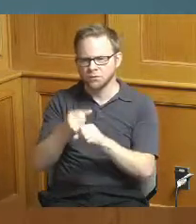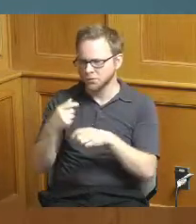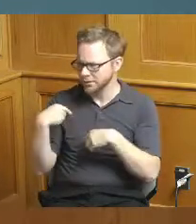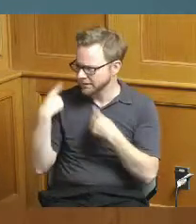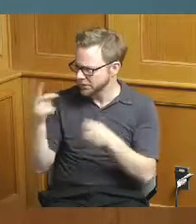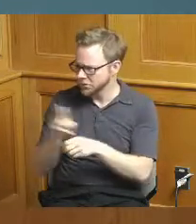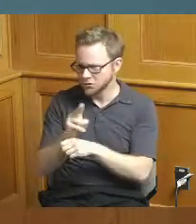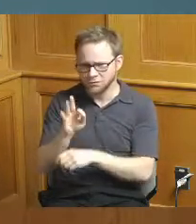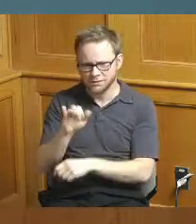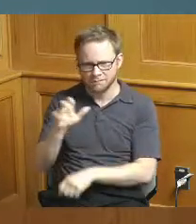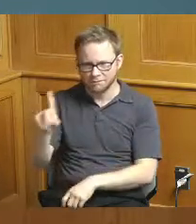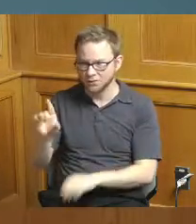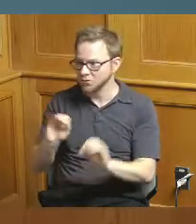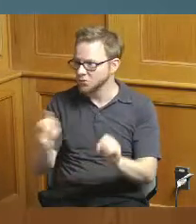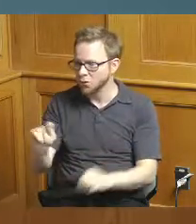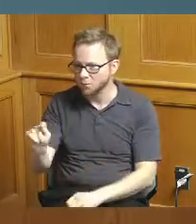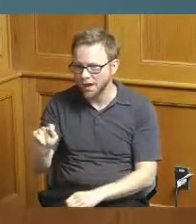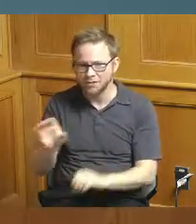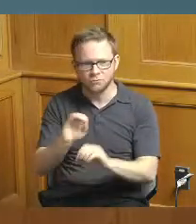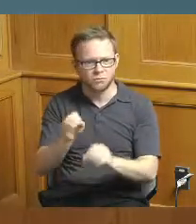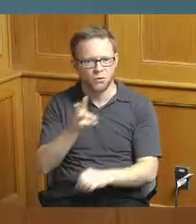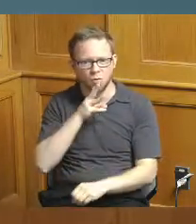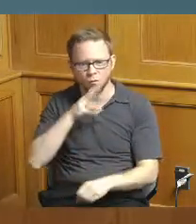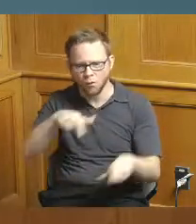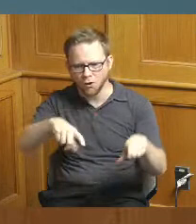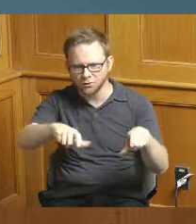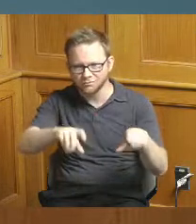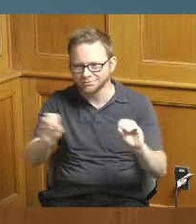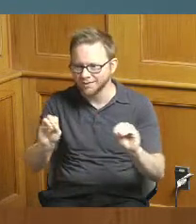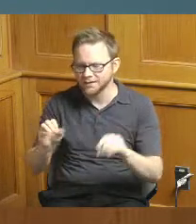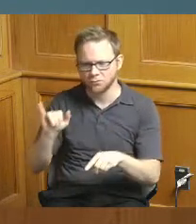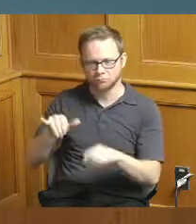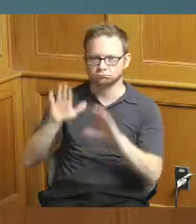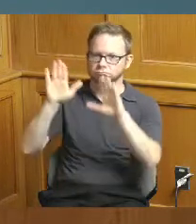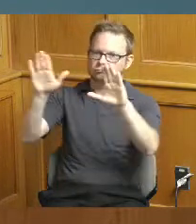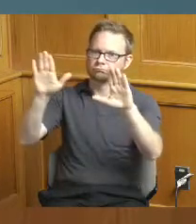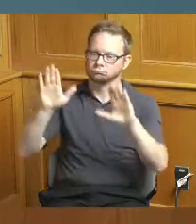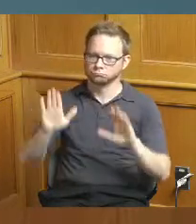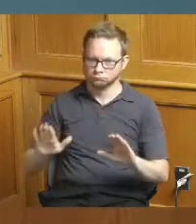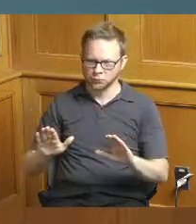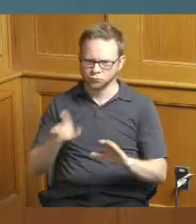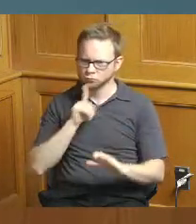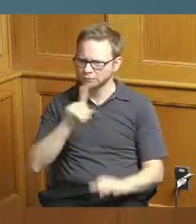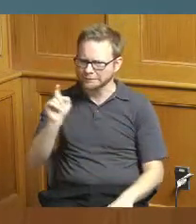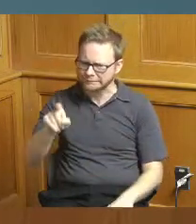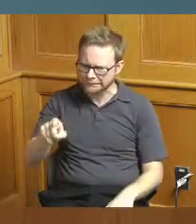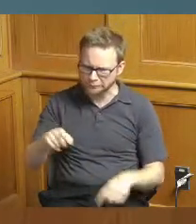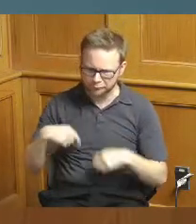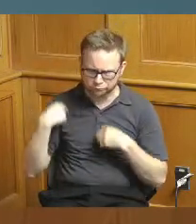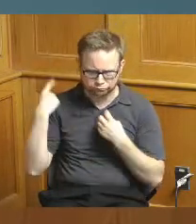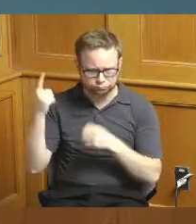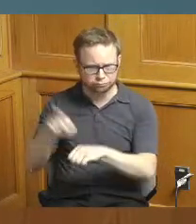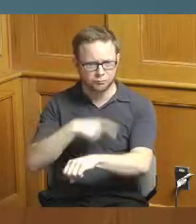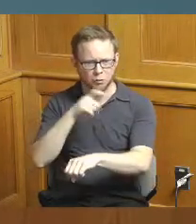bathroom no water you know so this is just awesome they've been needing it for a long time and so as